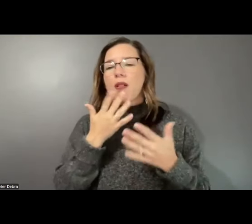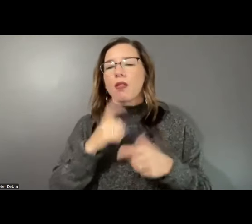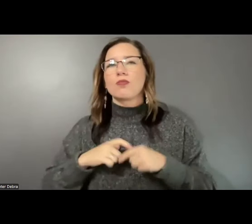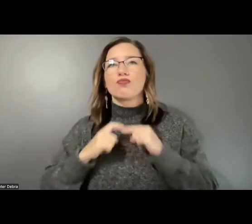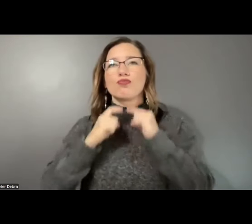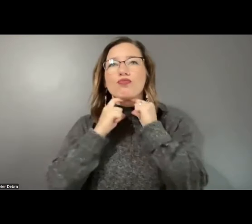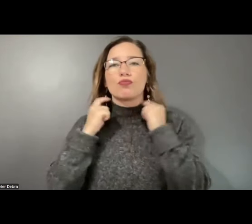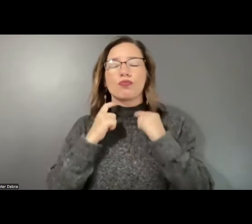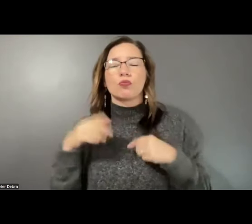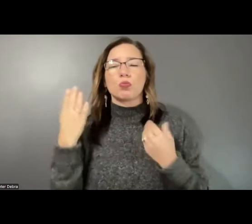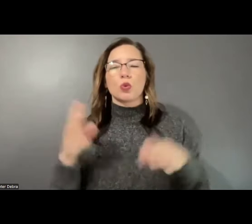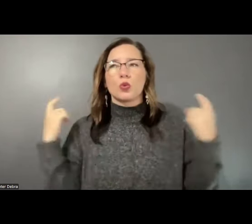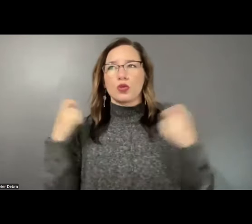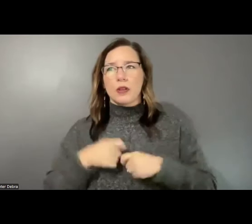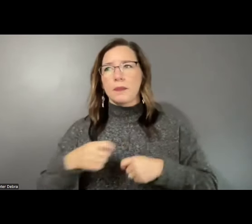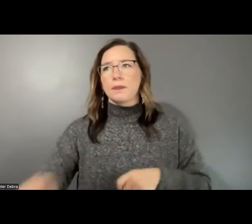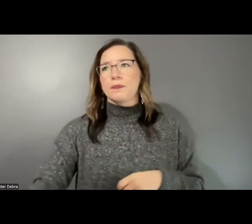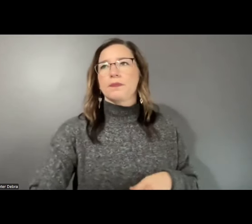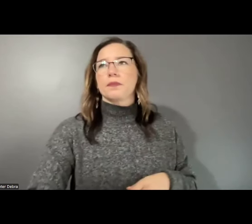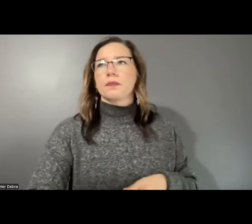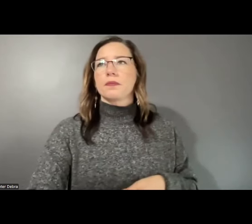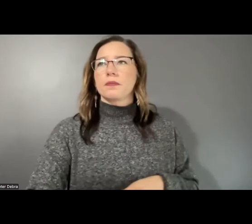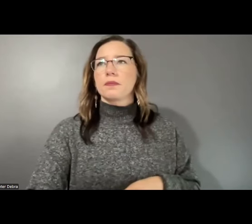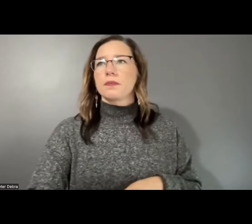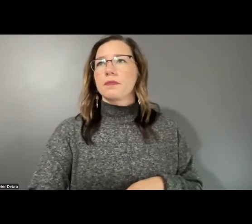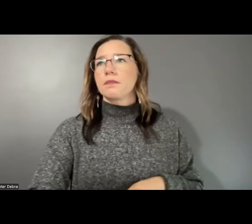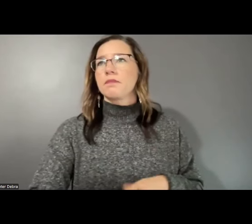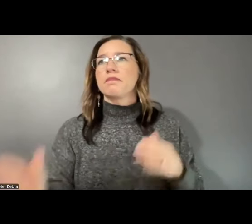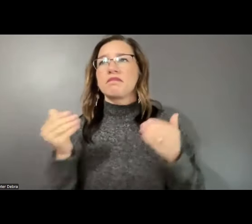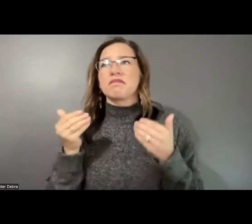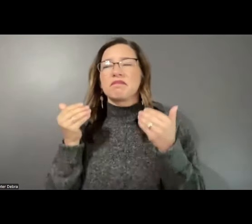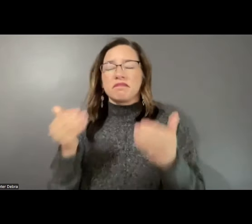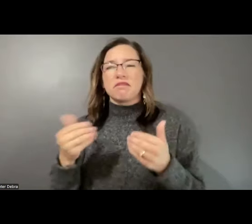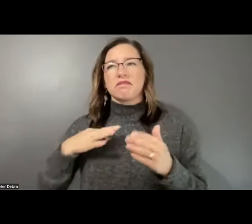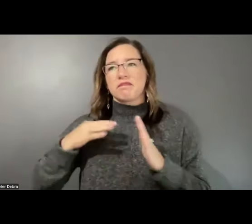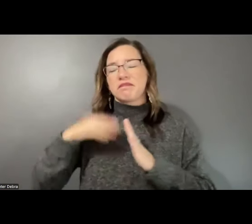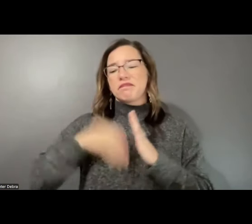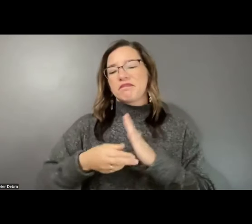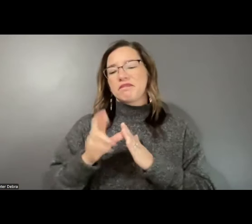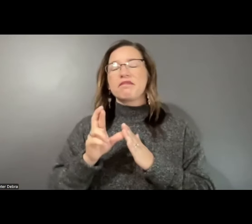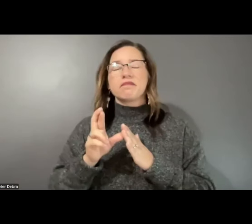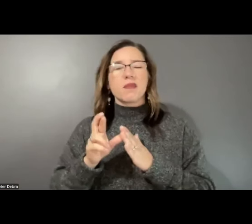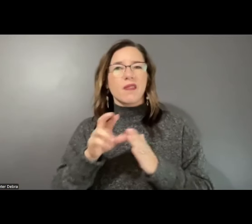suit jacket. Council members, we will proceed with the application review section of the agenda. The